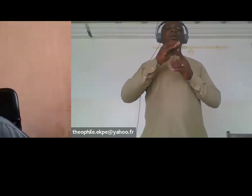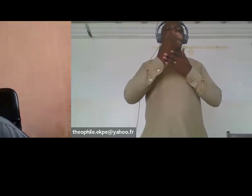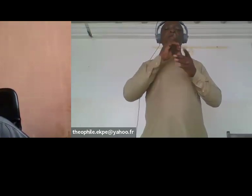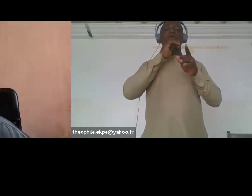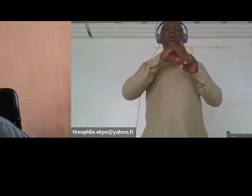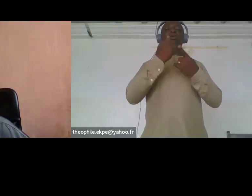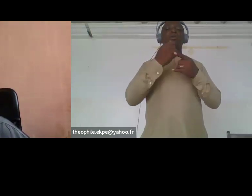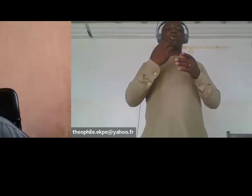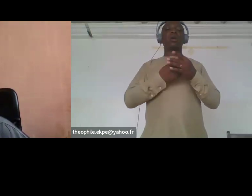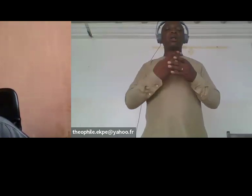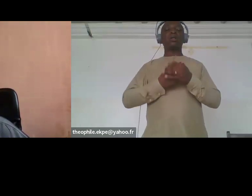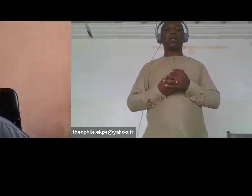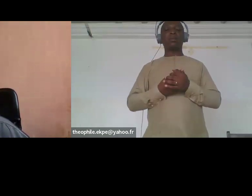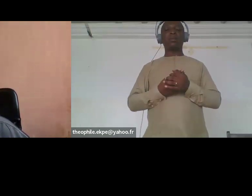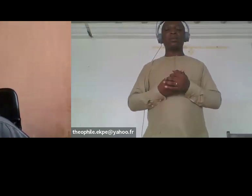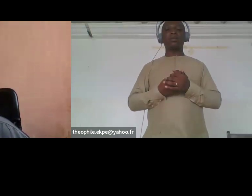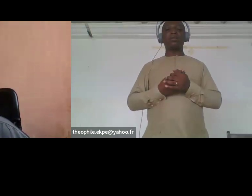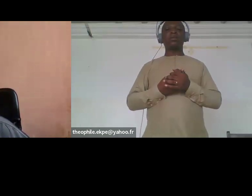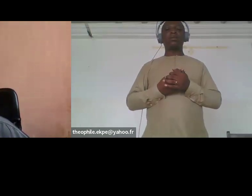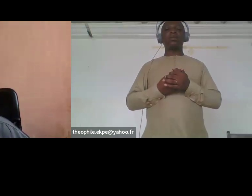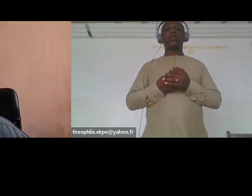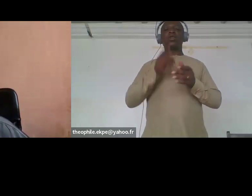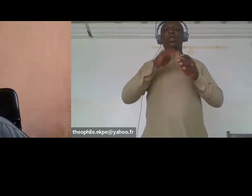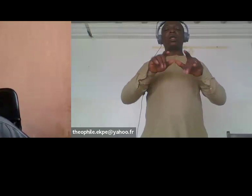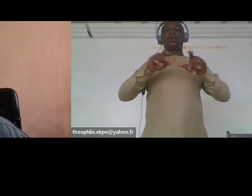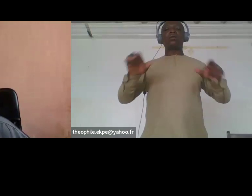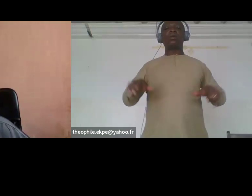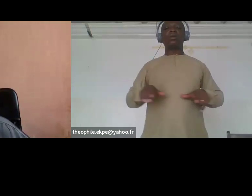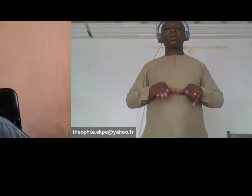uh spheres so we know that women and girls